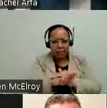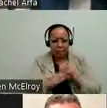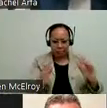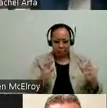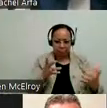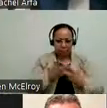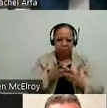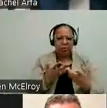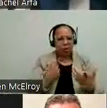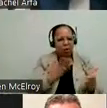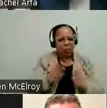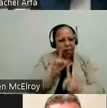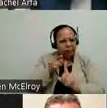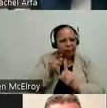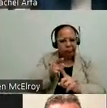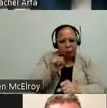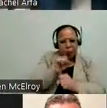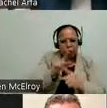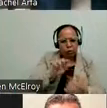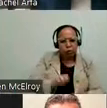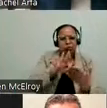pathway. We will be building on our space and including having a computer station available for job seekers, equipped with accessibility aadaptive technology. We want to be addressing the digital divide for people who may